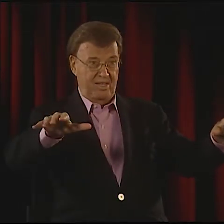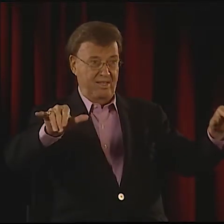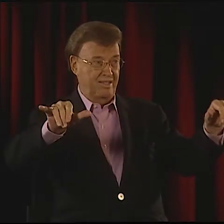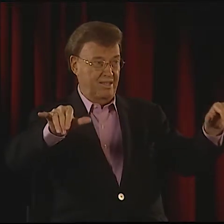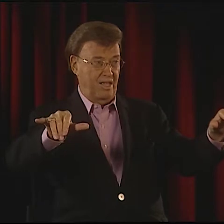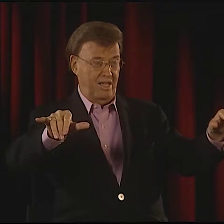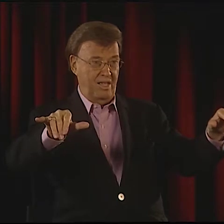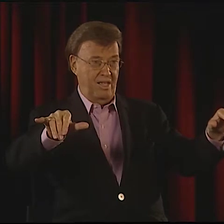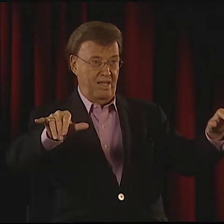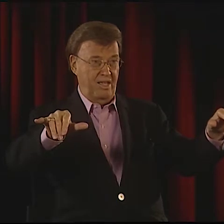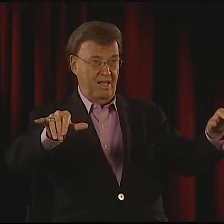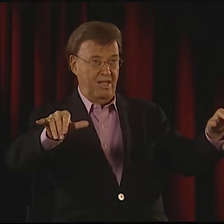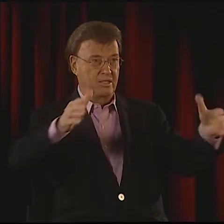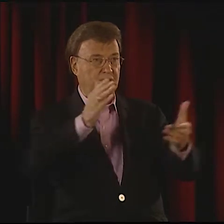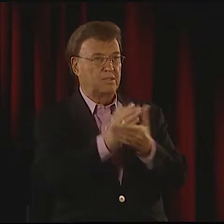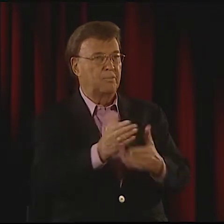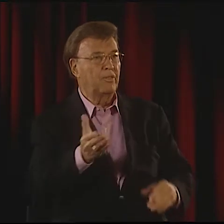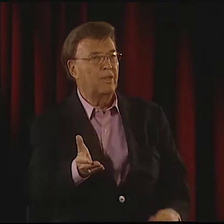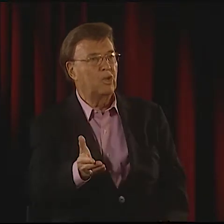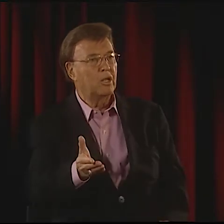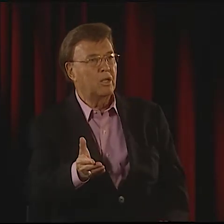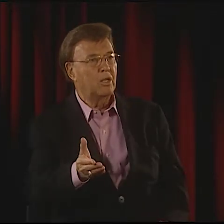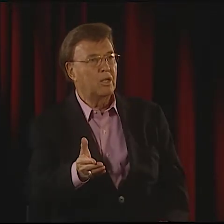SO DID ELLA.